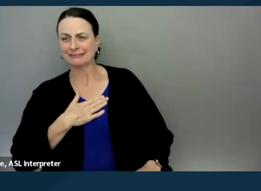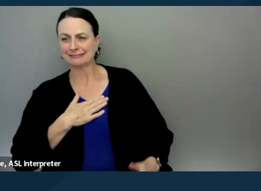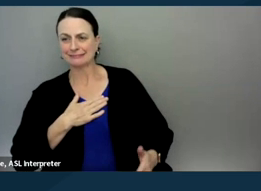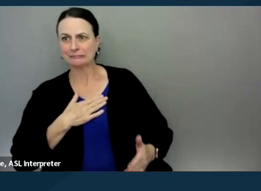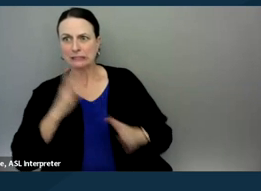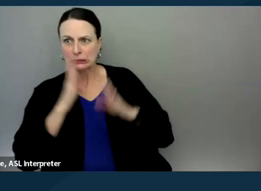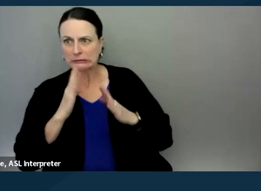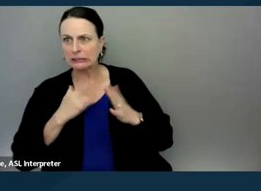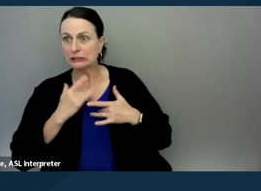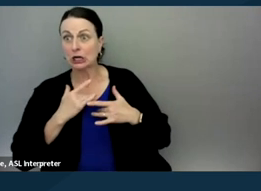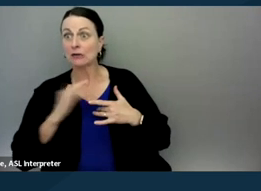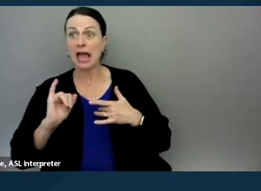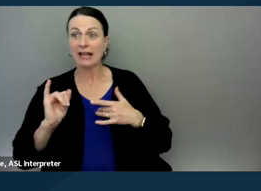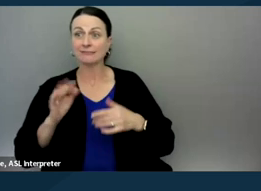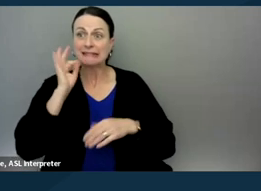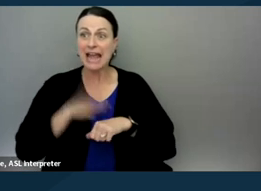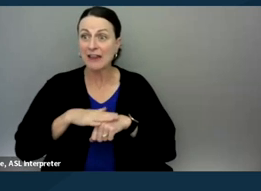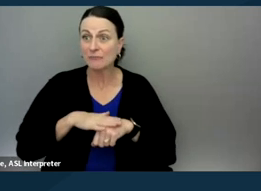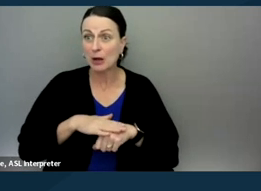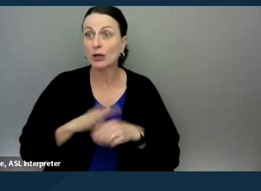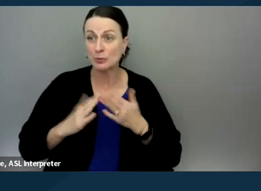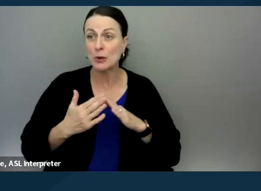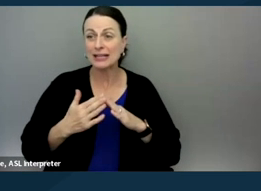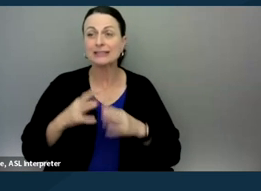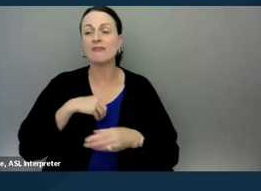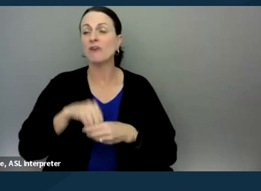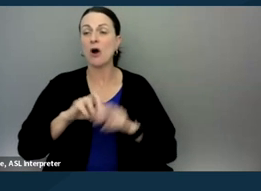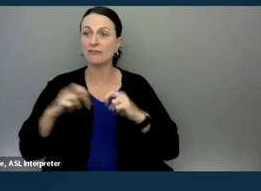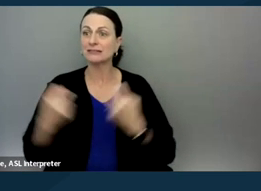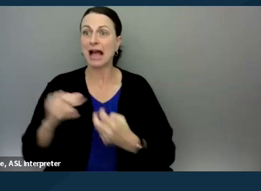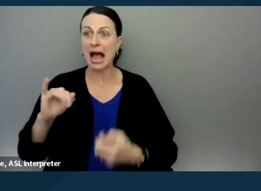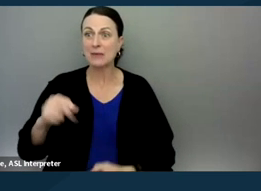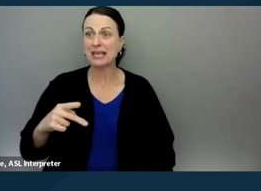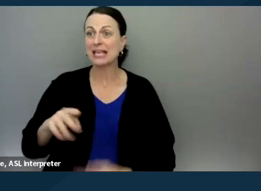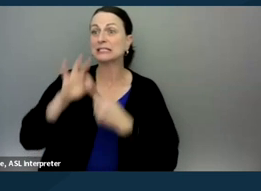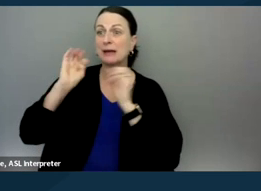in our Native American communities, I sat in an IEP where the special education administrator said something like,